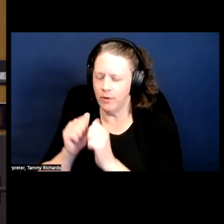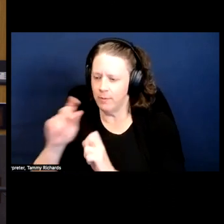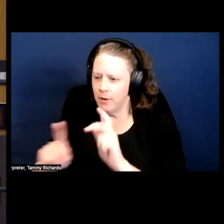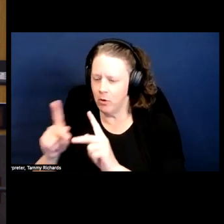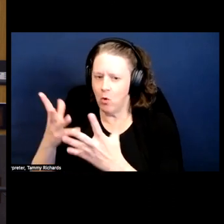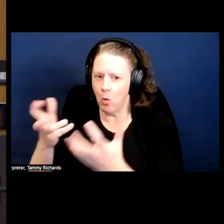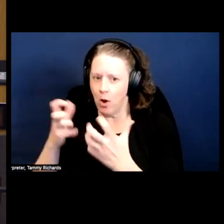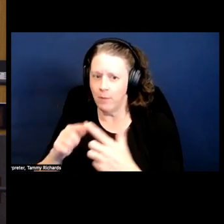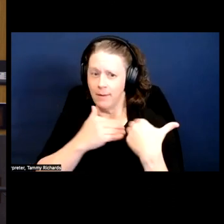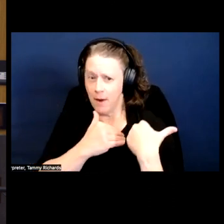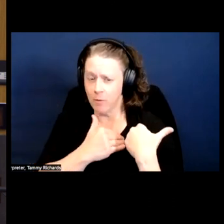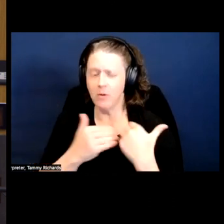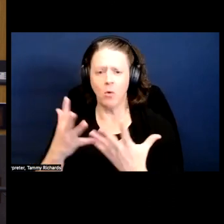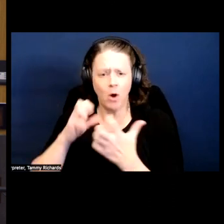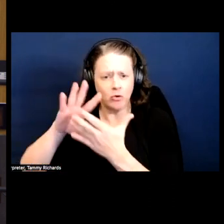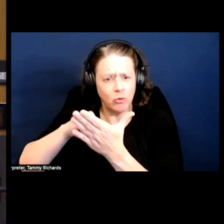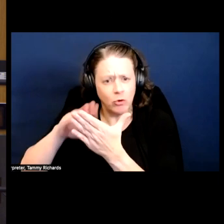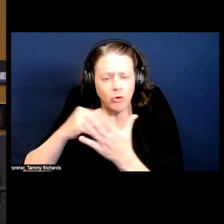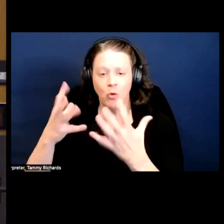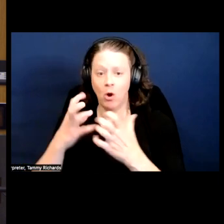to learn and grow, and will do the same for me.